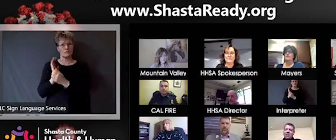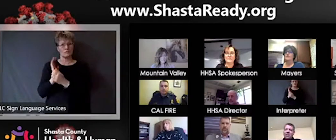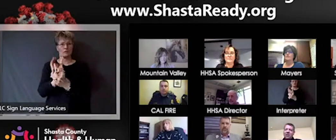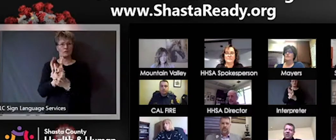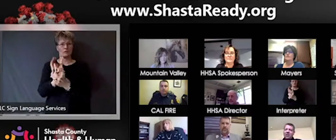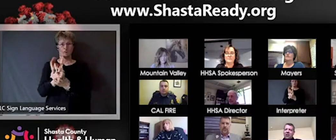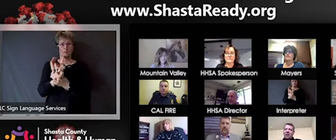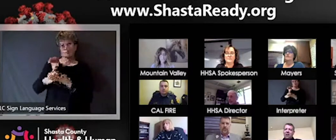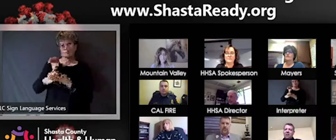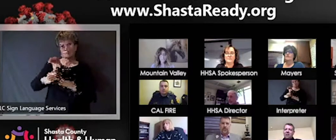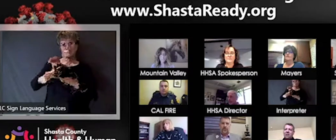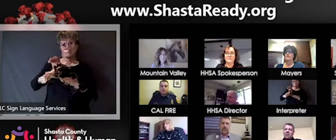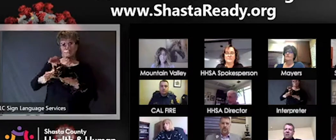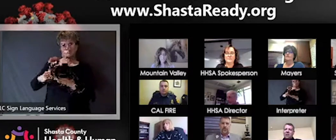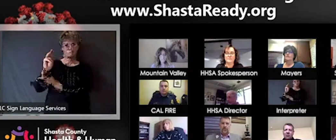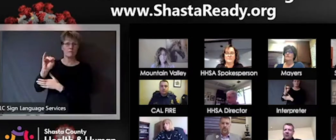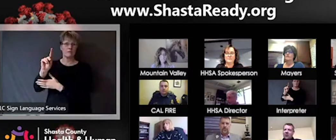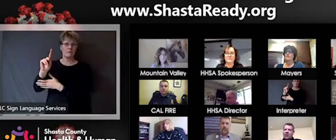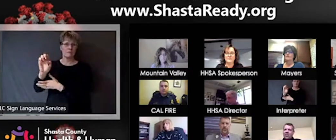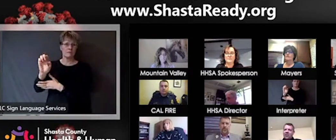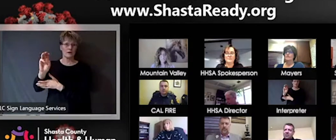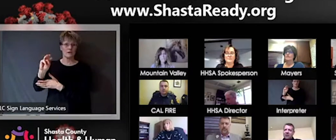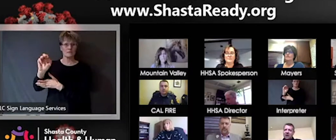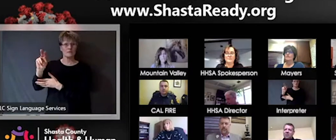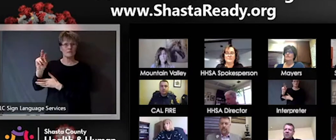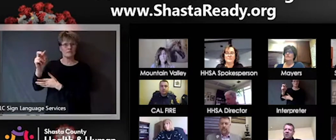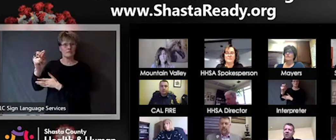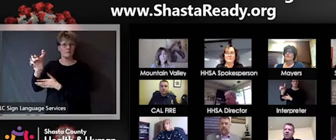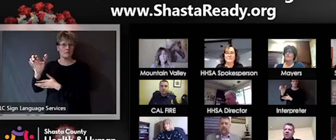coming down and making sure that we've gotten a lot of that on tape and get